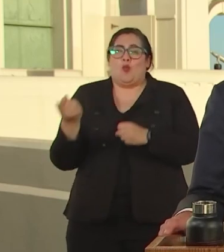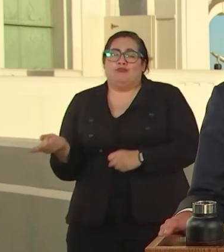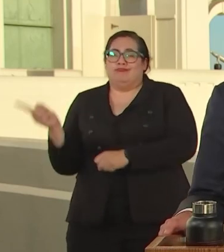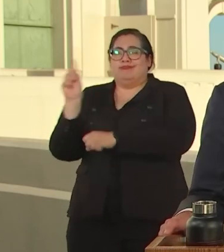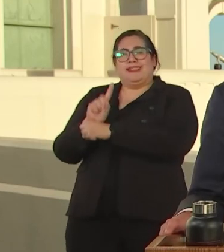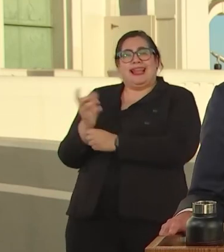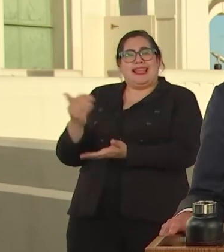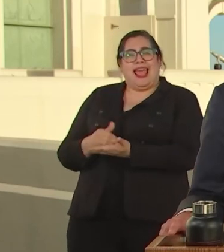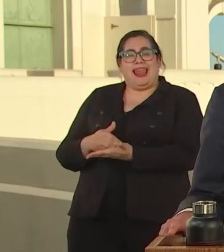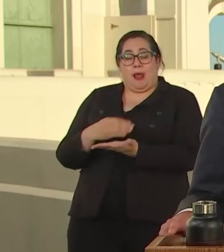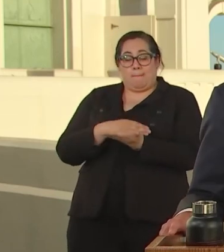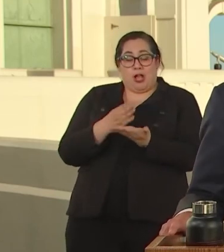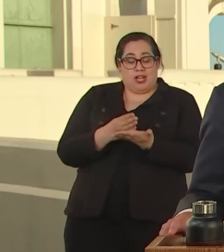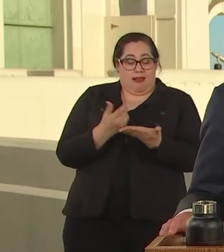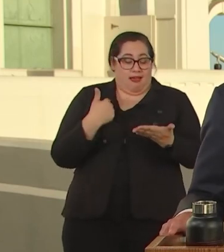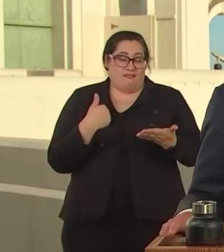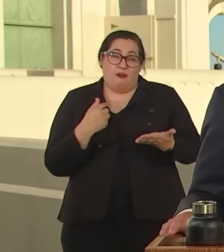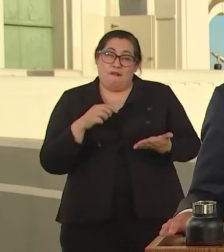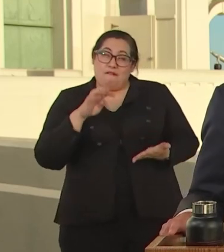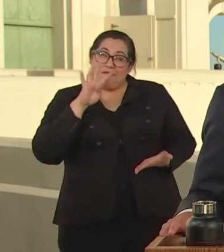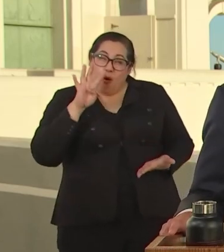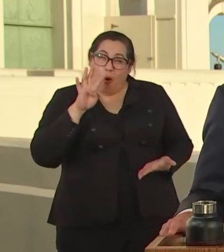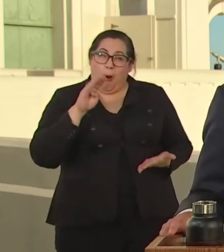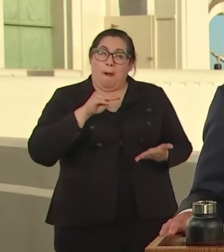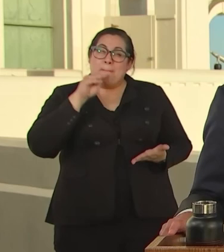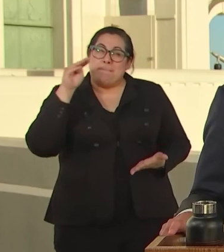THAT HAS 4 MILLION CO-AUTHORS.